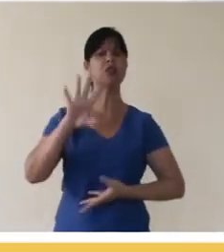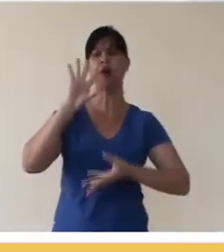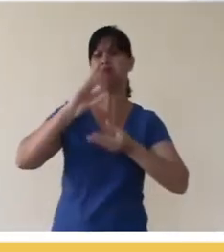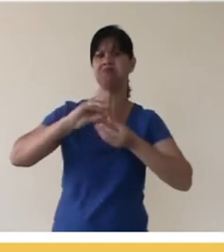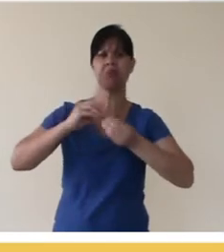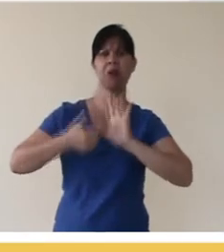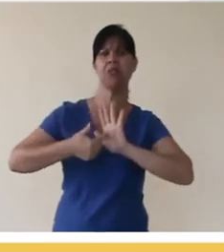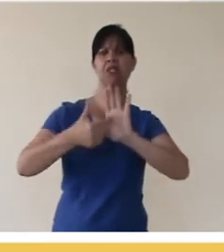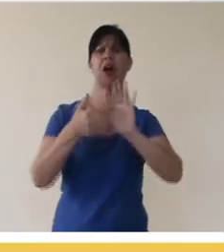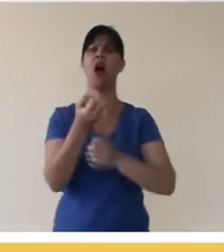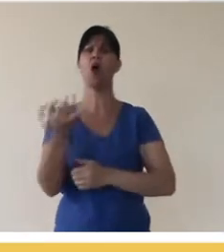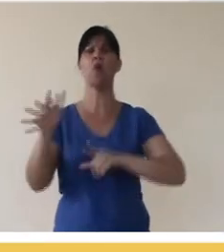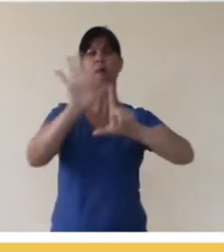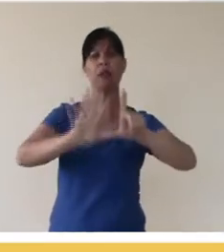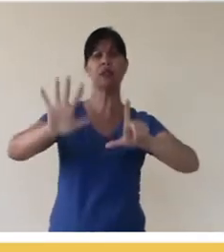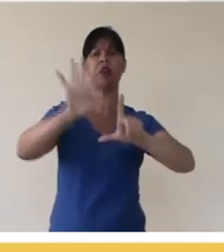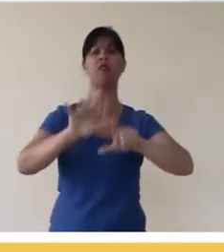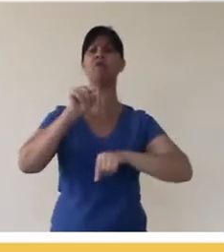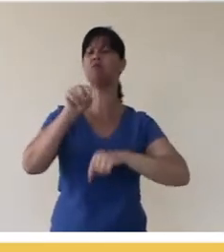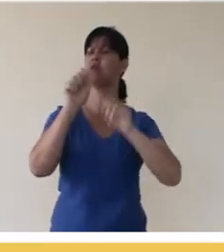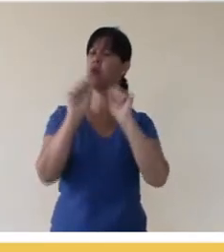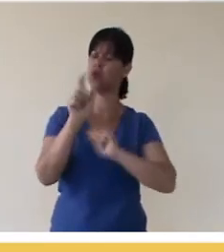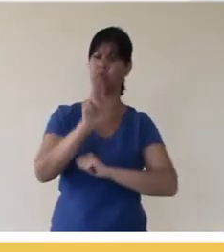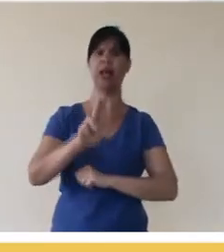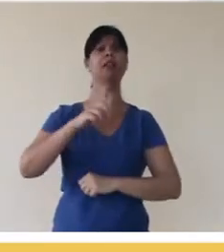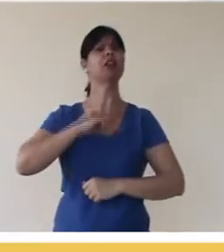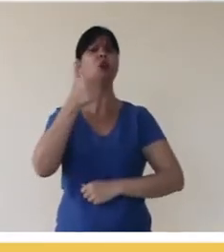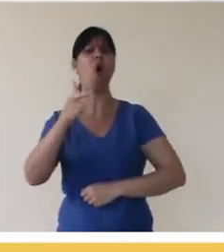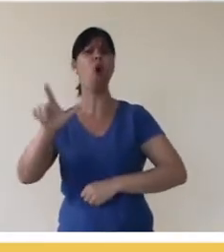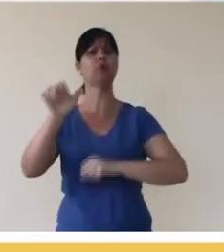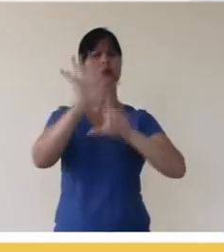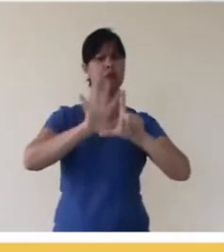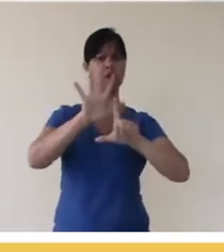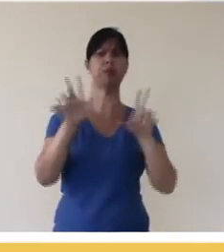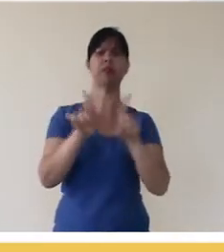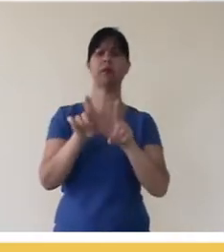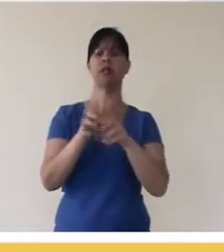This is just an exhibition of some of the platforms you can use, there are